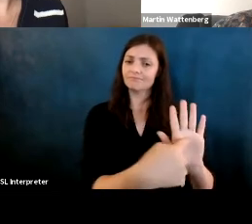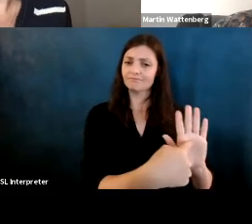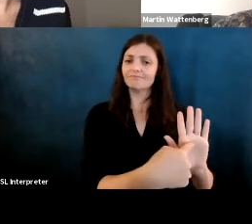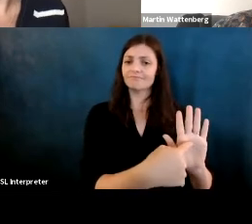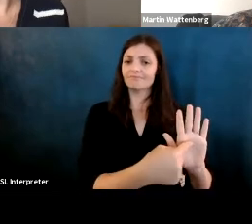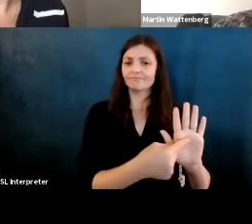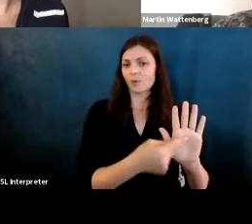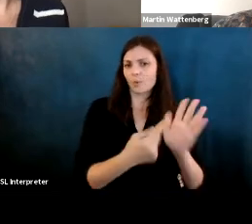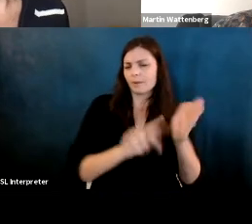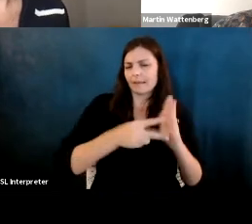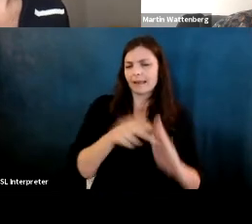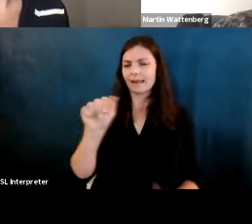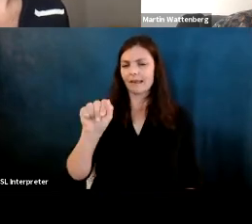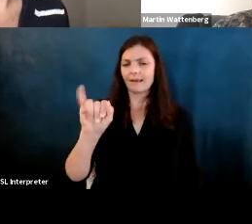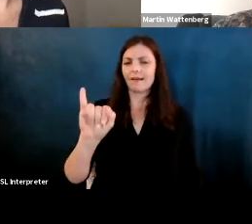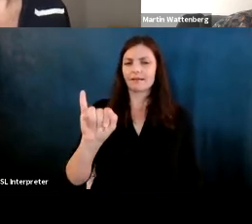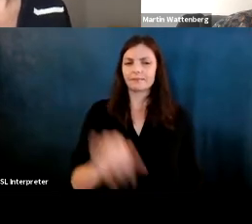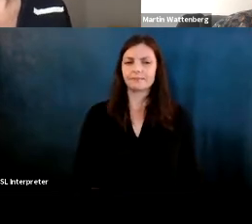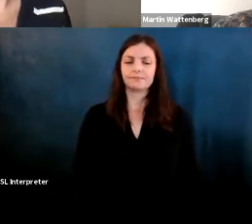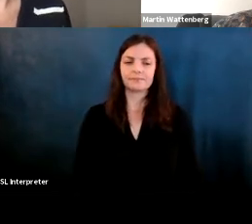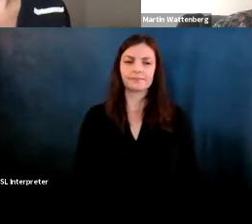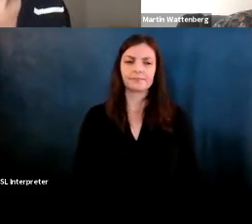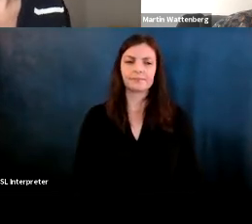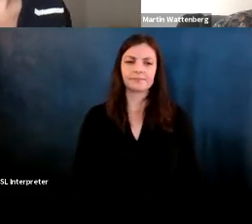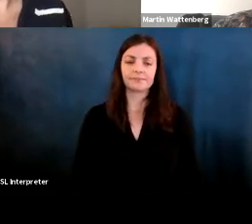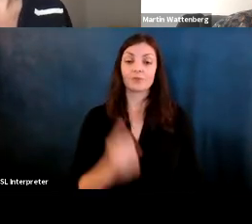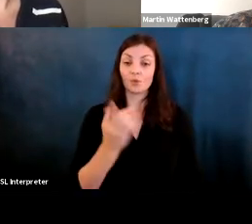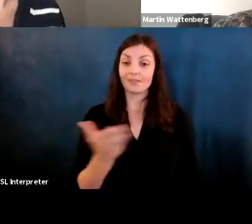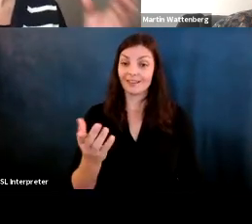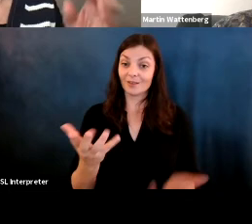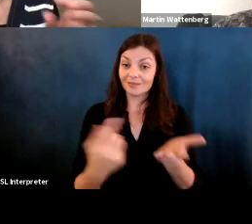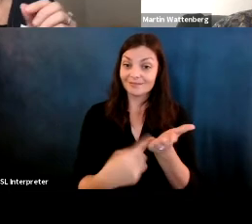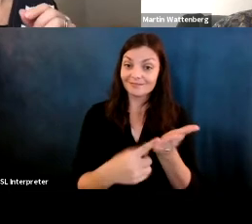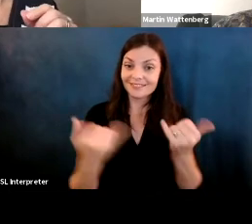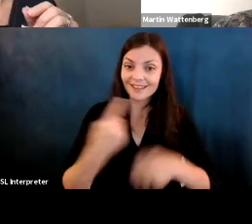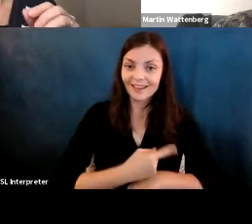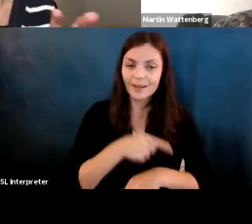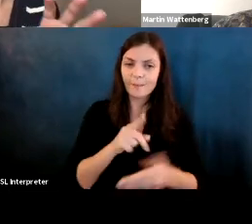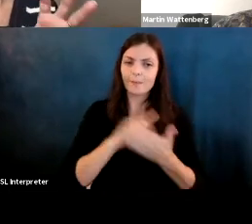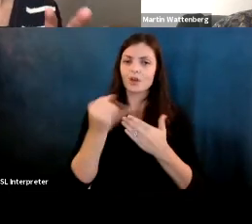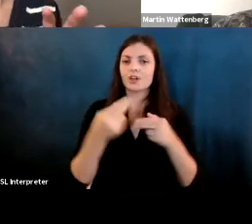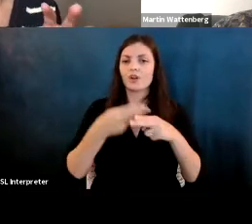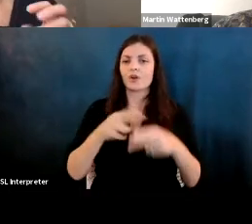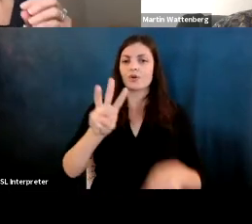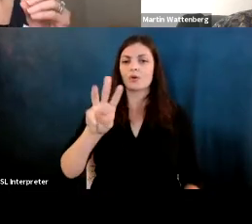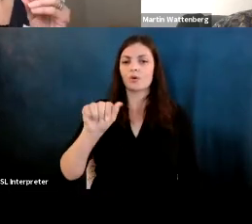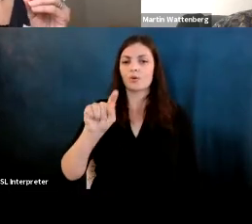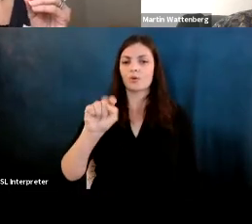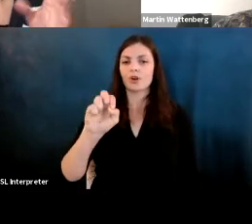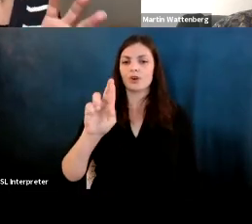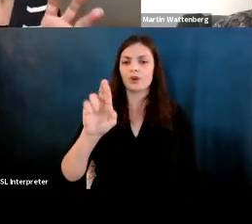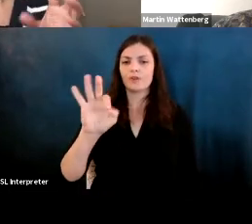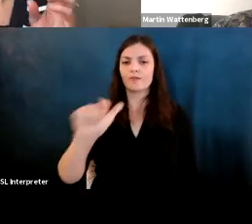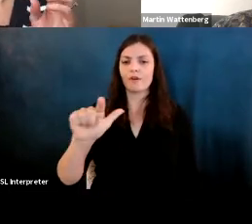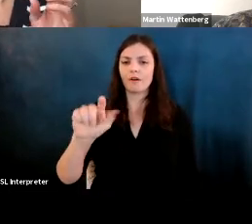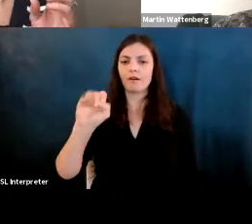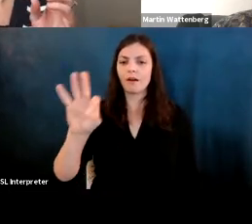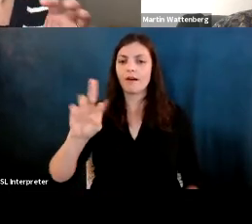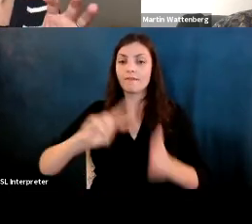Fernanda Viegas: artificial intelligence, and so one of the things we wanted to talk about today's this project called the waterfall of meaning, it was a piece that we made.